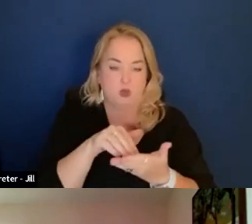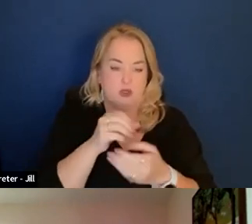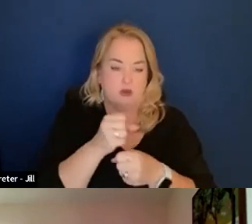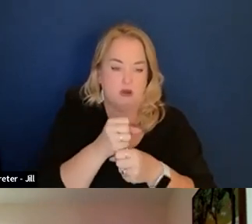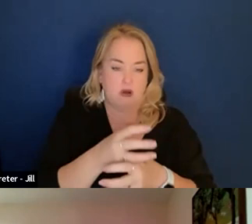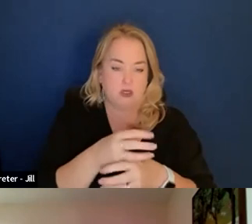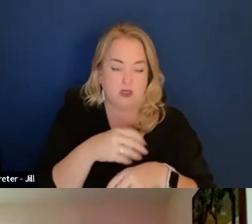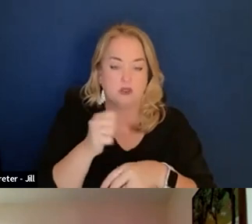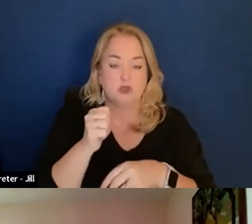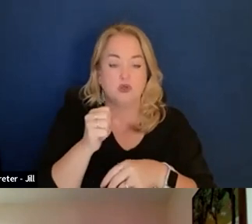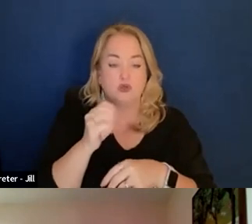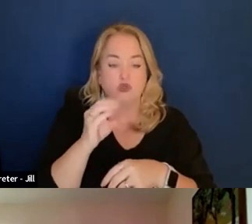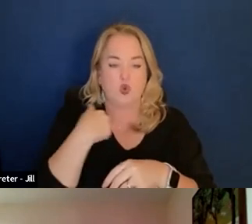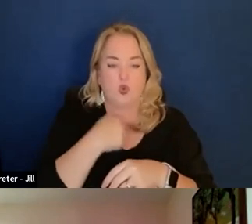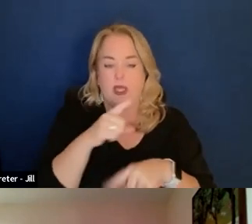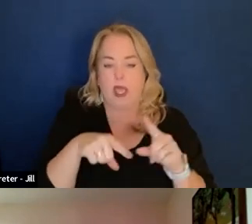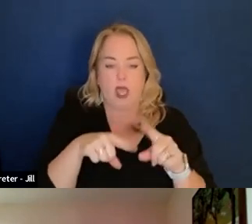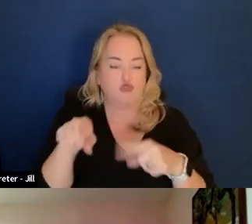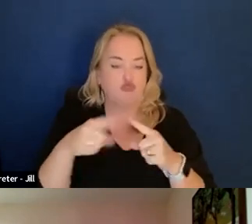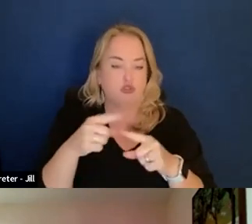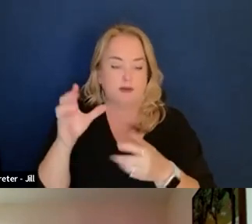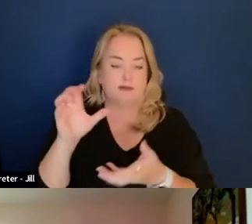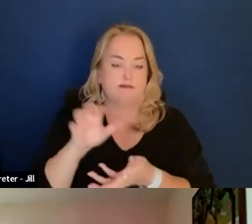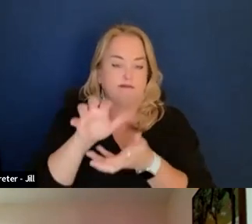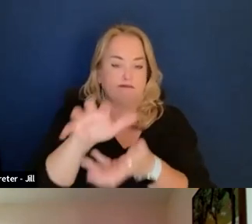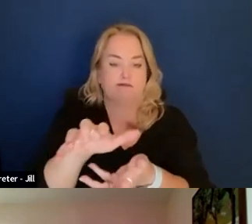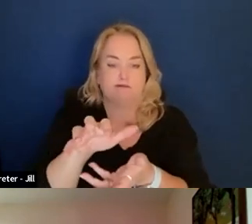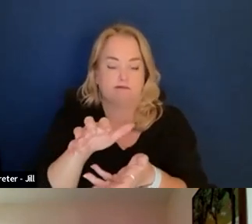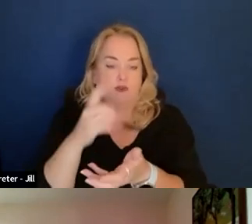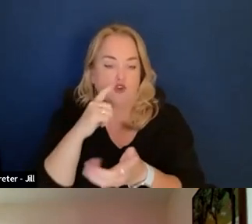And we can't just dump them all into every contract.